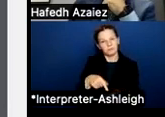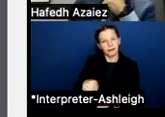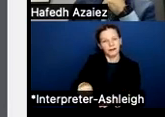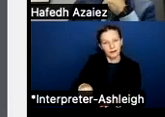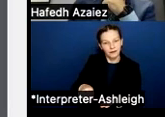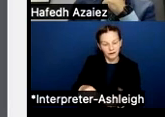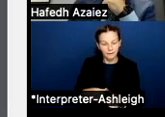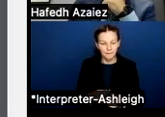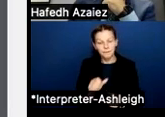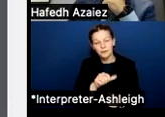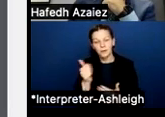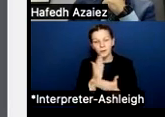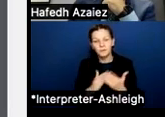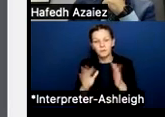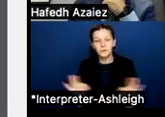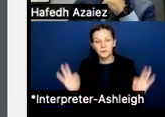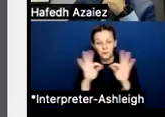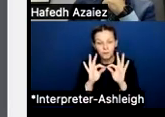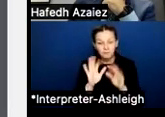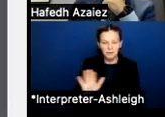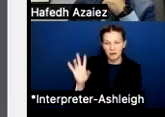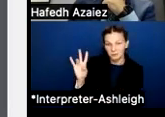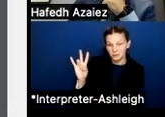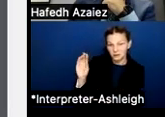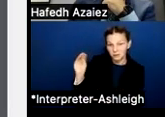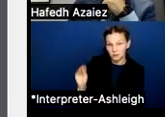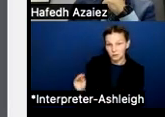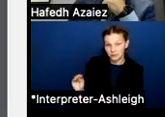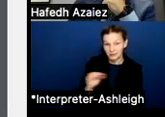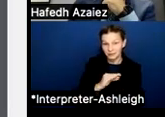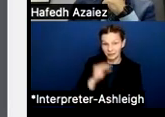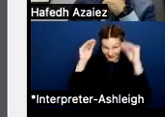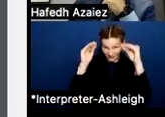and the other important factor to that is about 7% of our teaching staff have more than 25 years of experience.